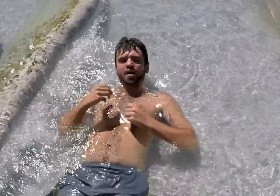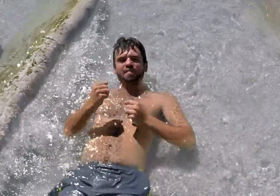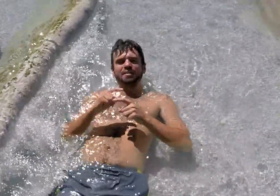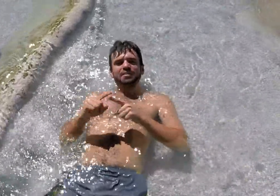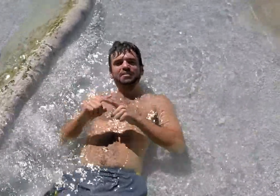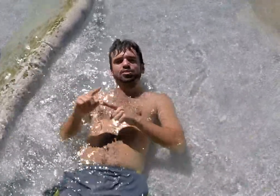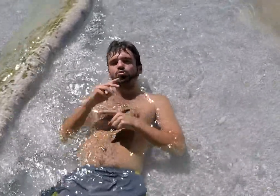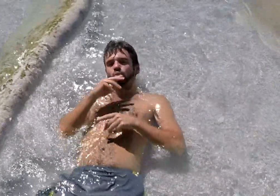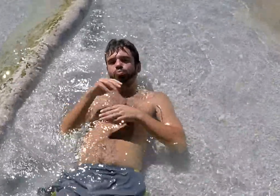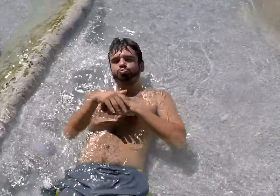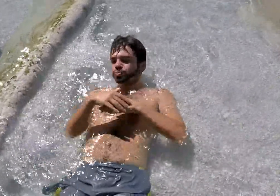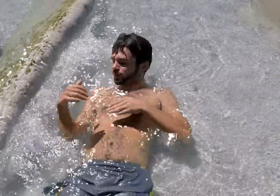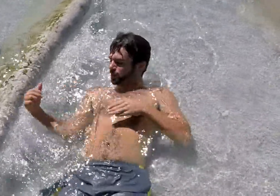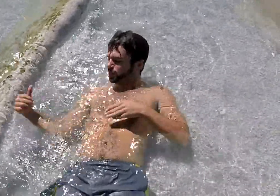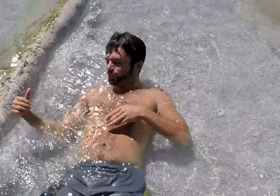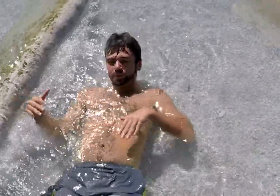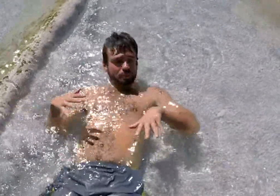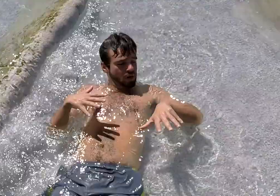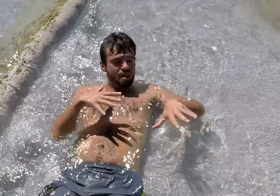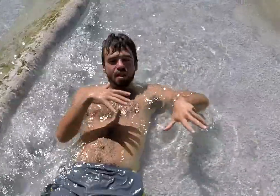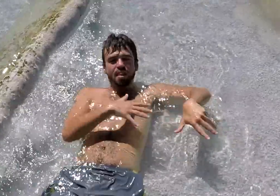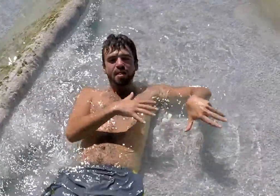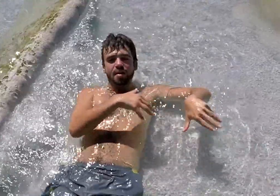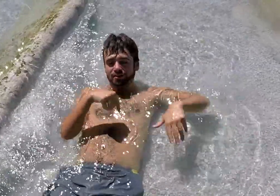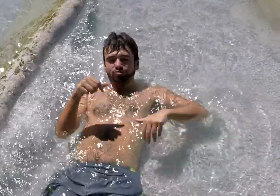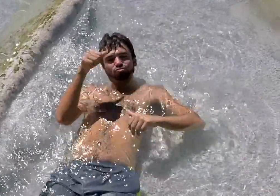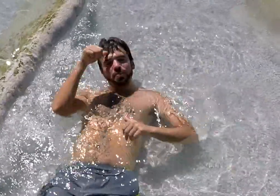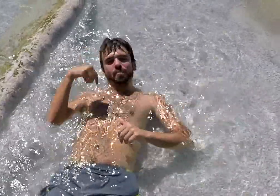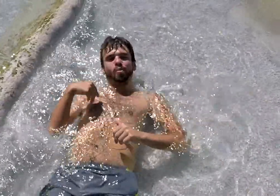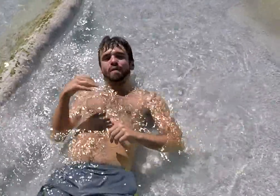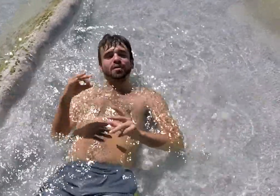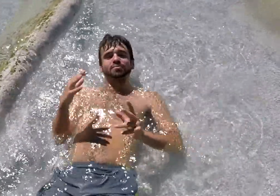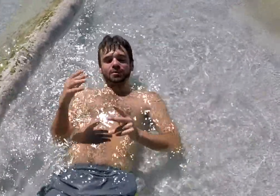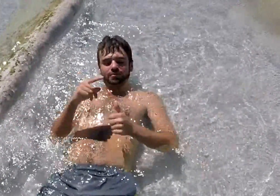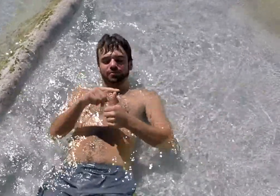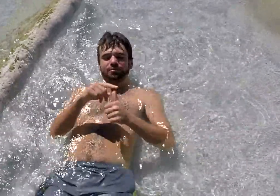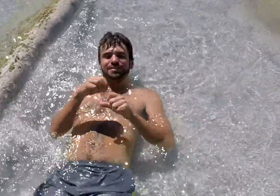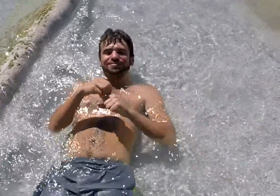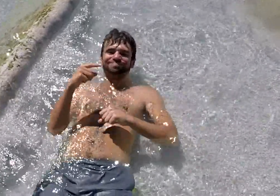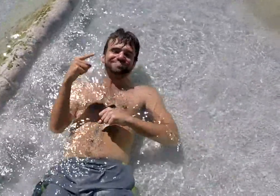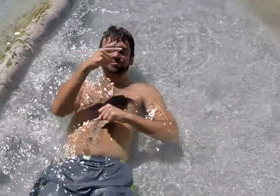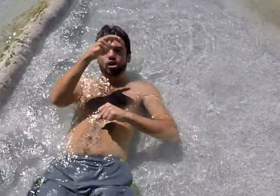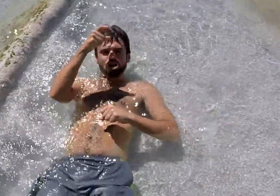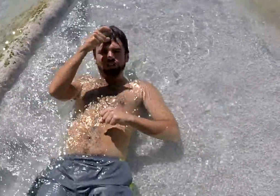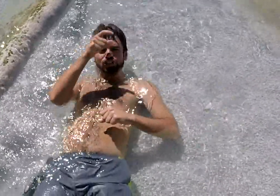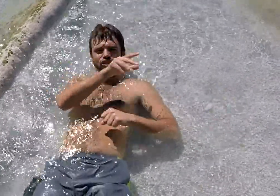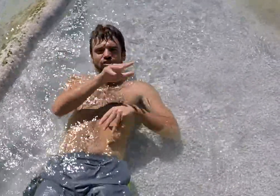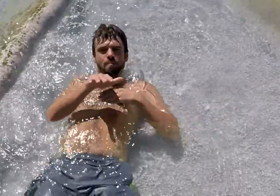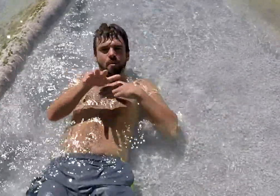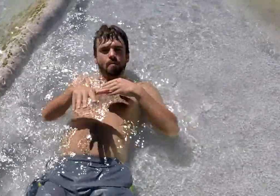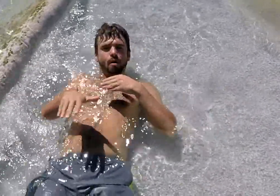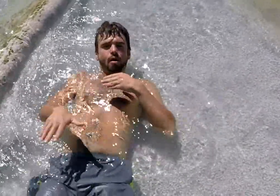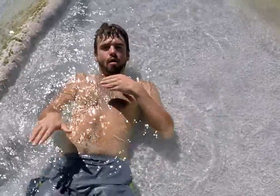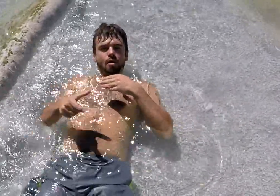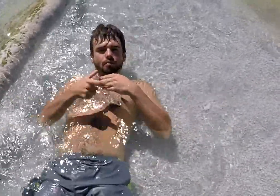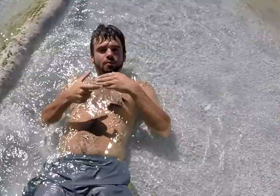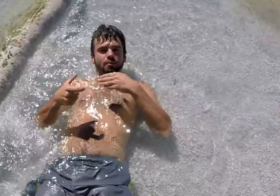Yep it's warm. It's cool seeing several pools with small waterfalls. It reminds me of the Pamukkale in Turkey.